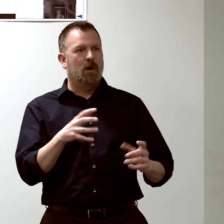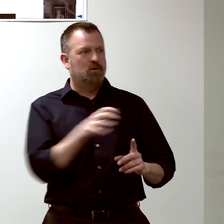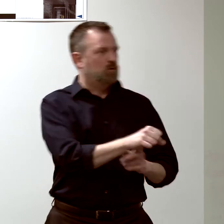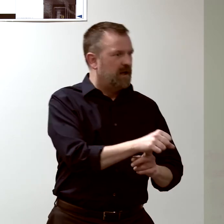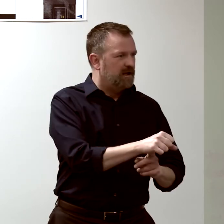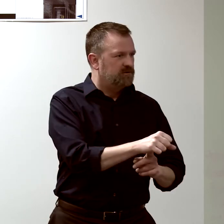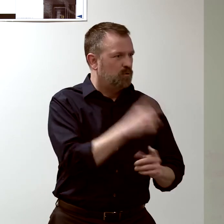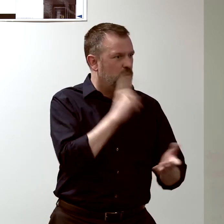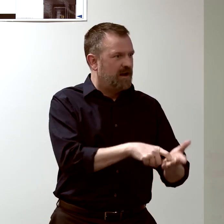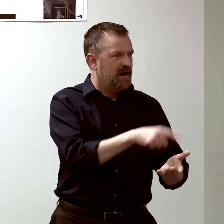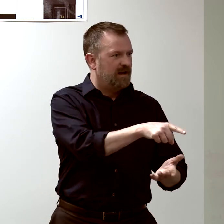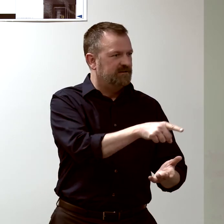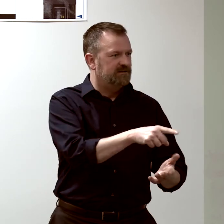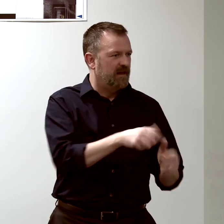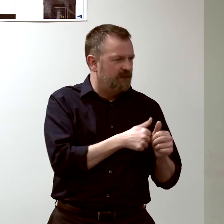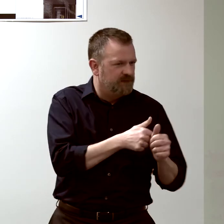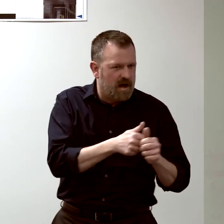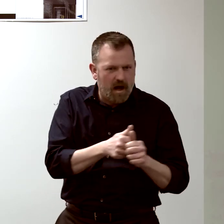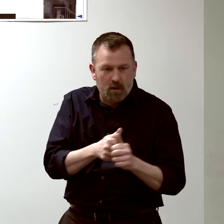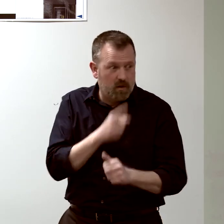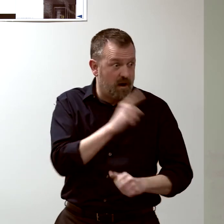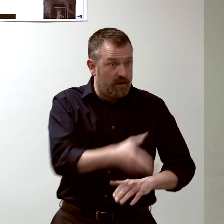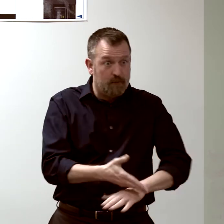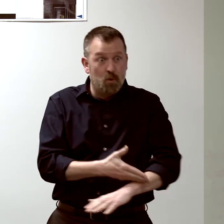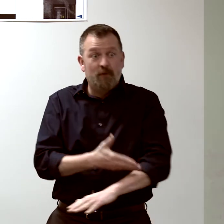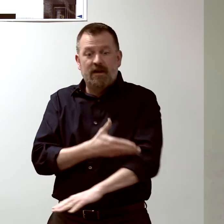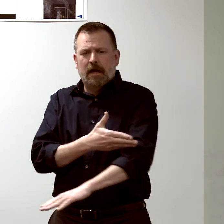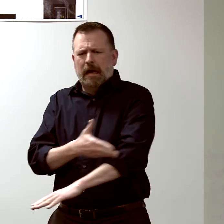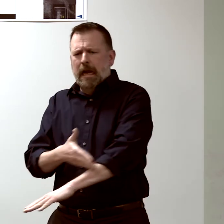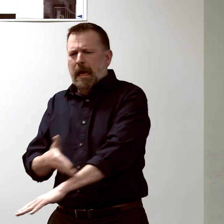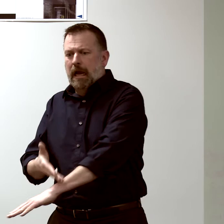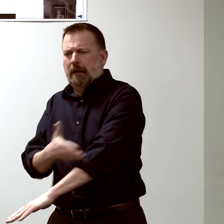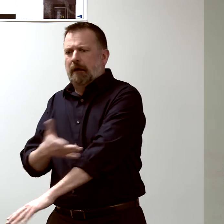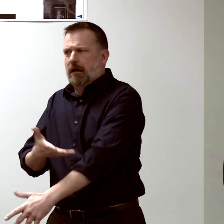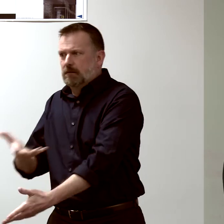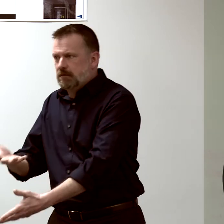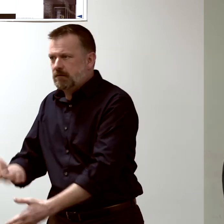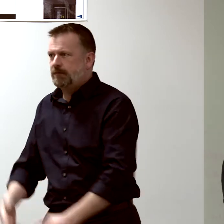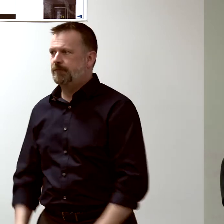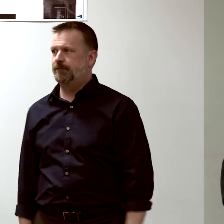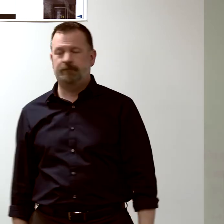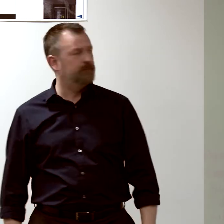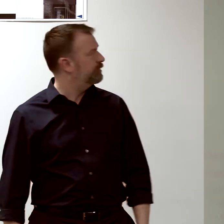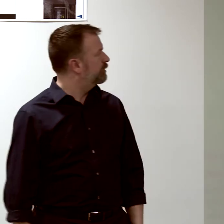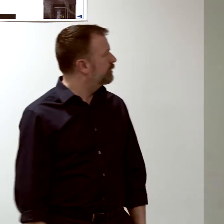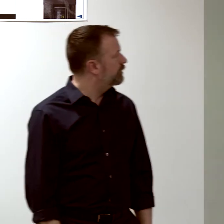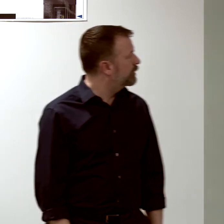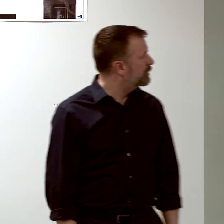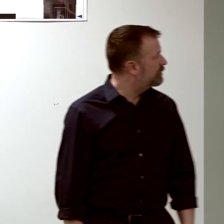to predict whether they're getting better or not. So we made graphs.